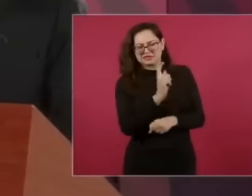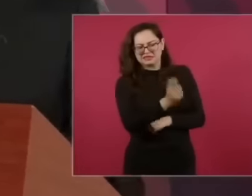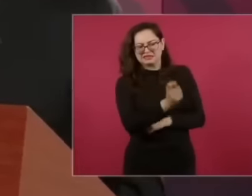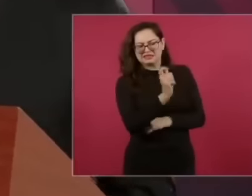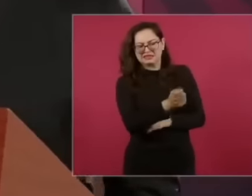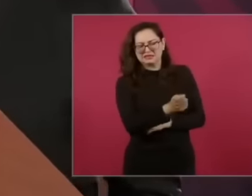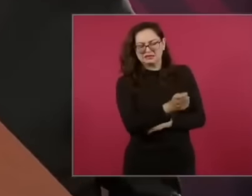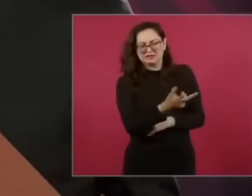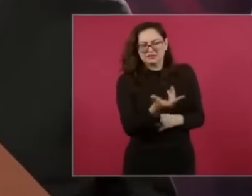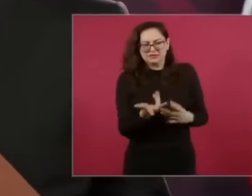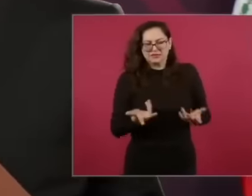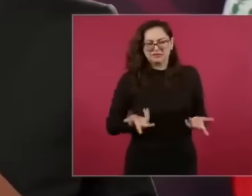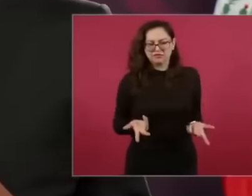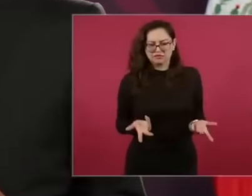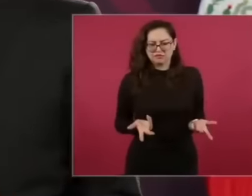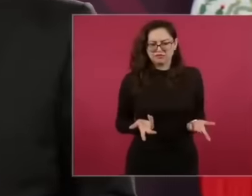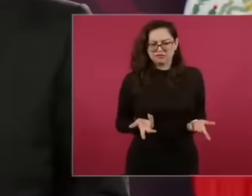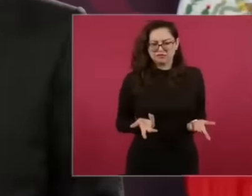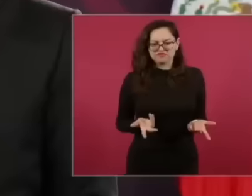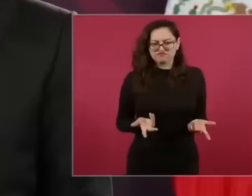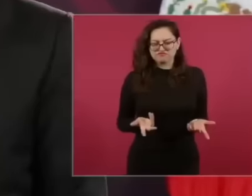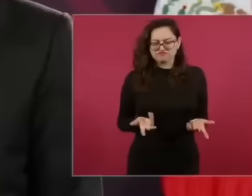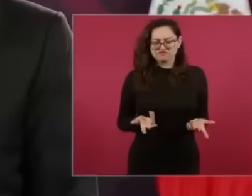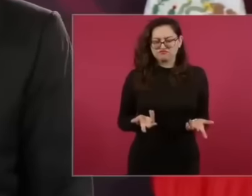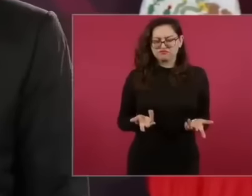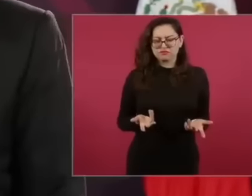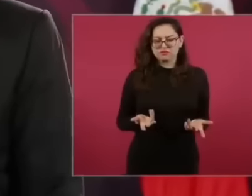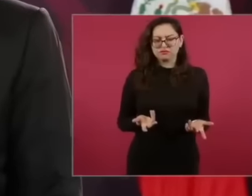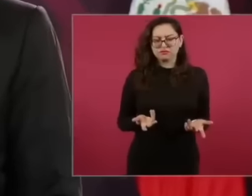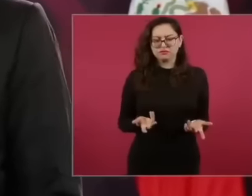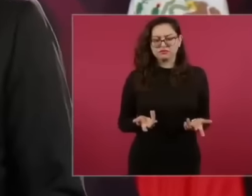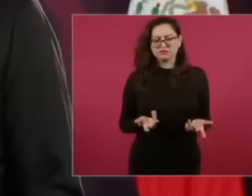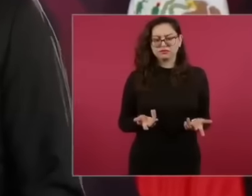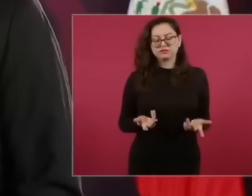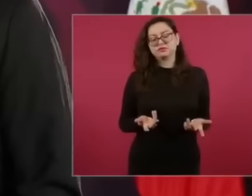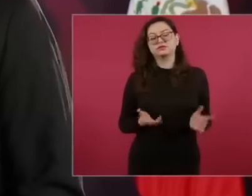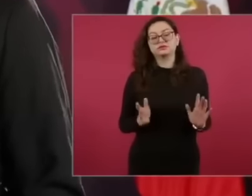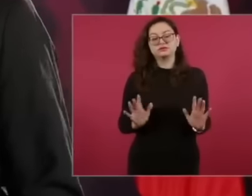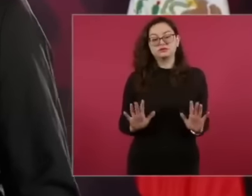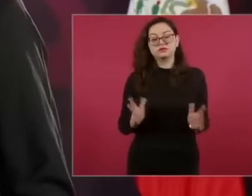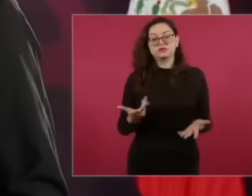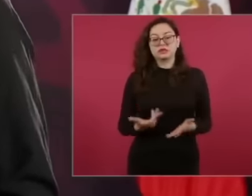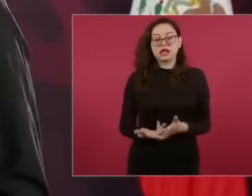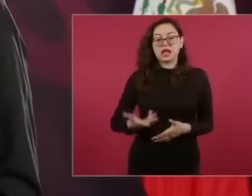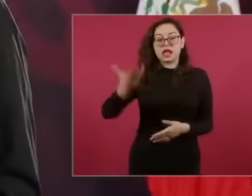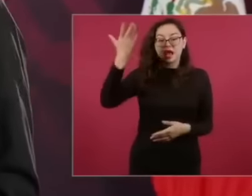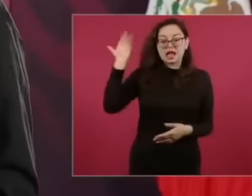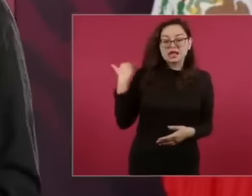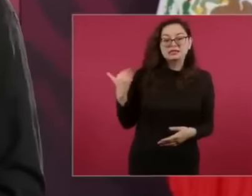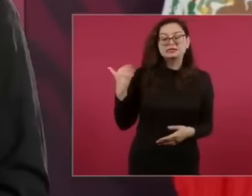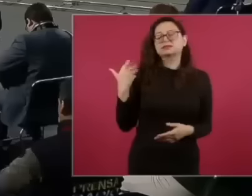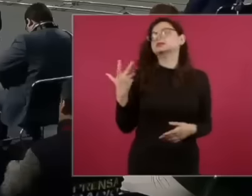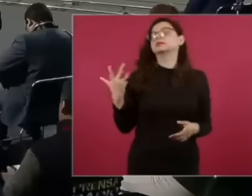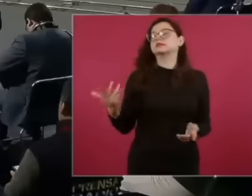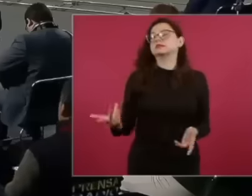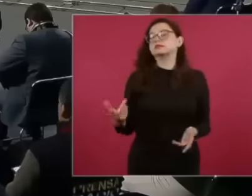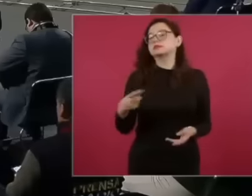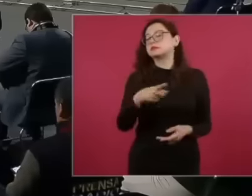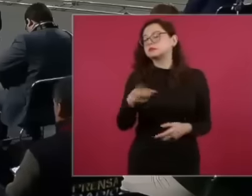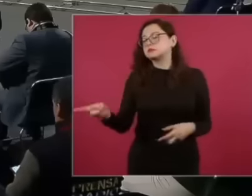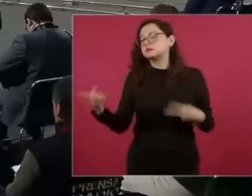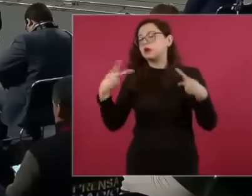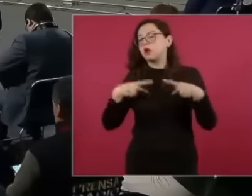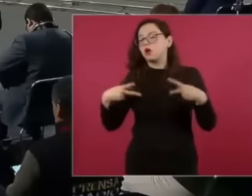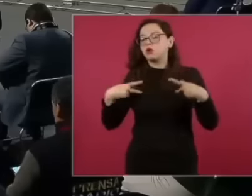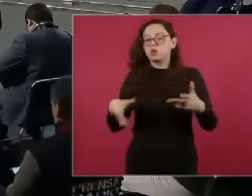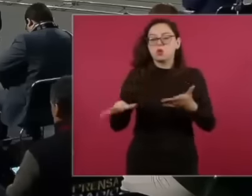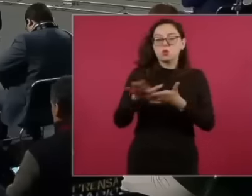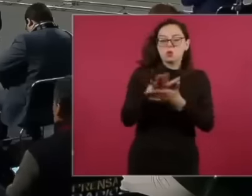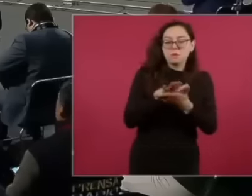blame was even considered a thief only those who stole a bag in the